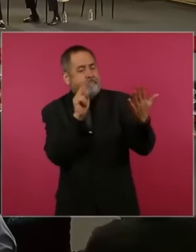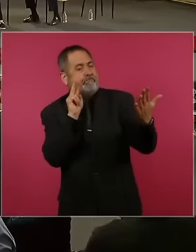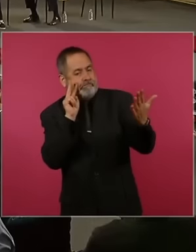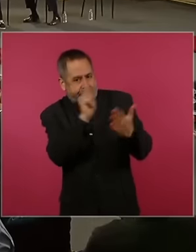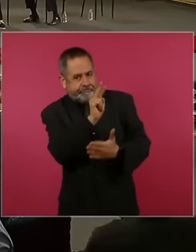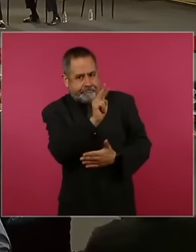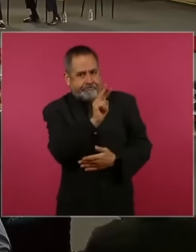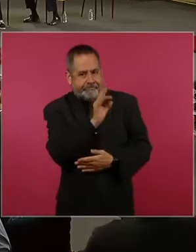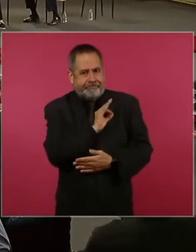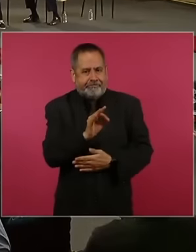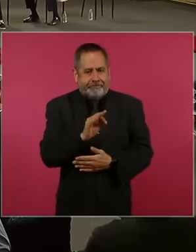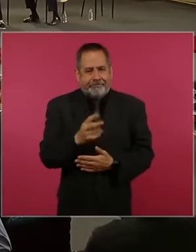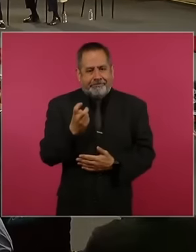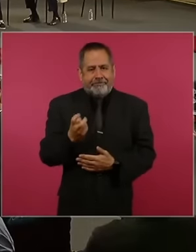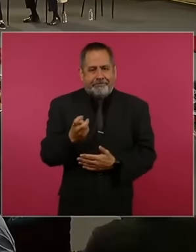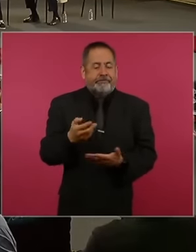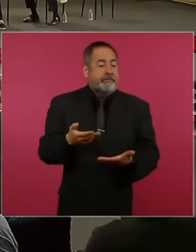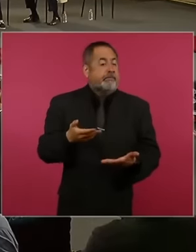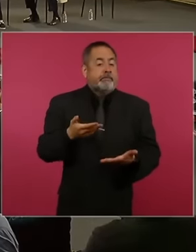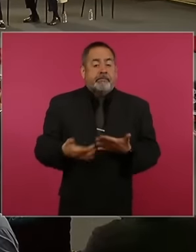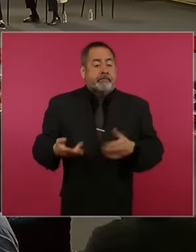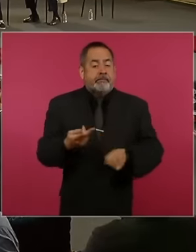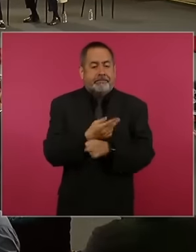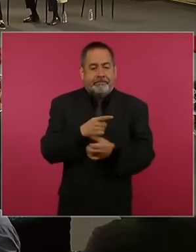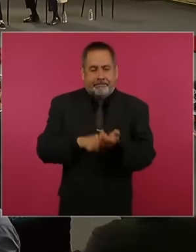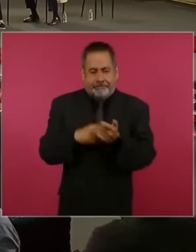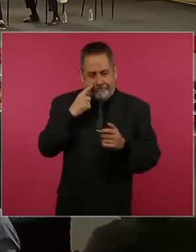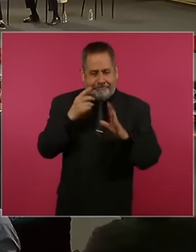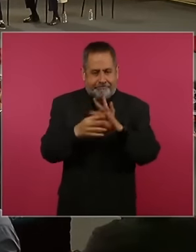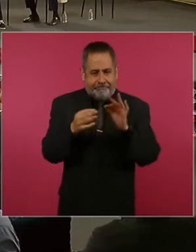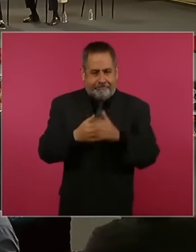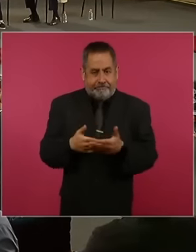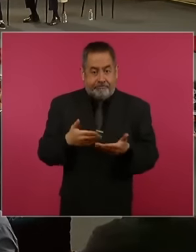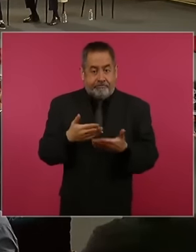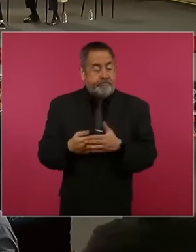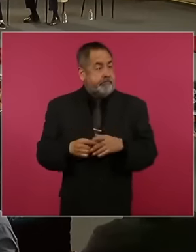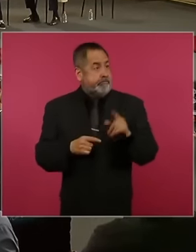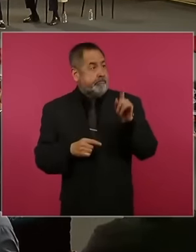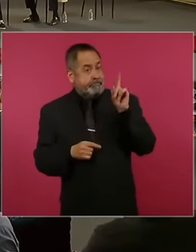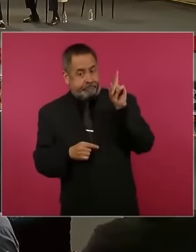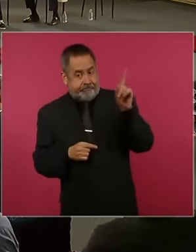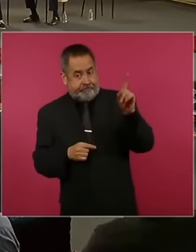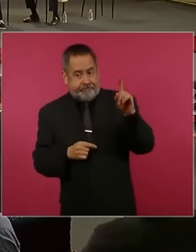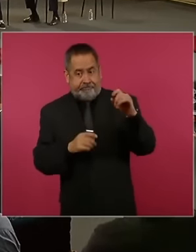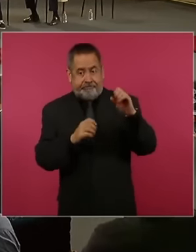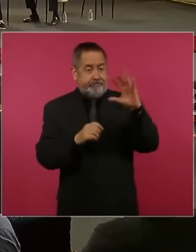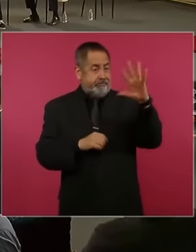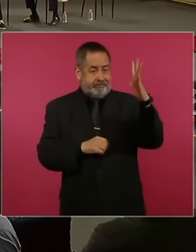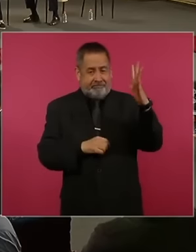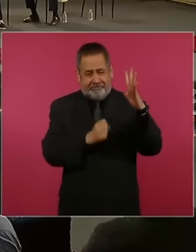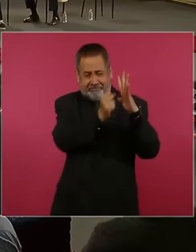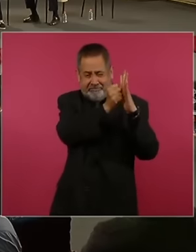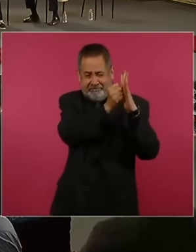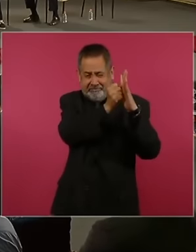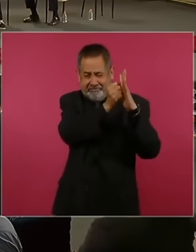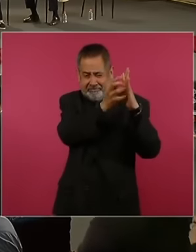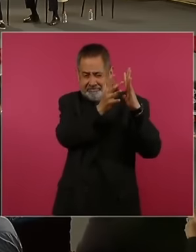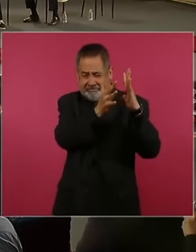happens on earth Because thanks to the magnetic activity of the sun, events happen there that